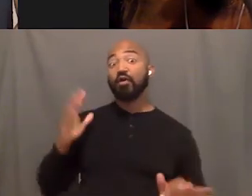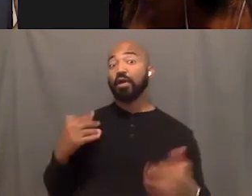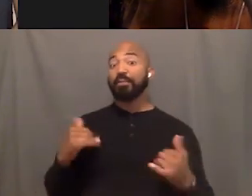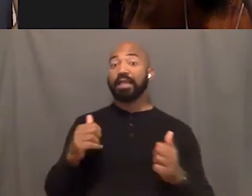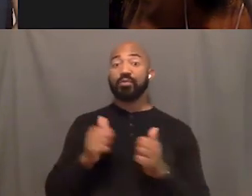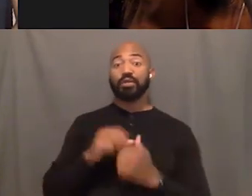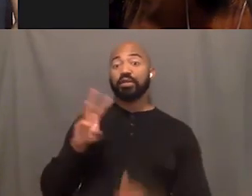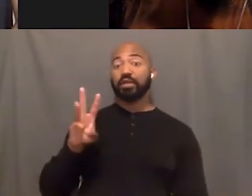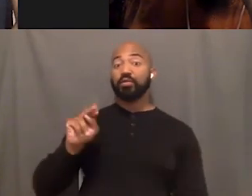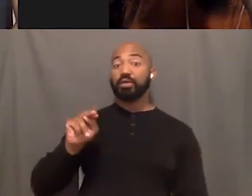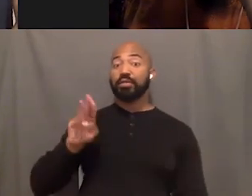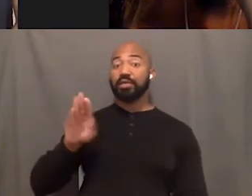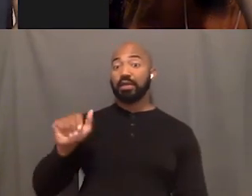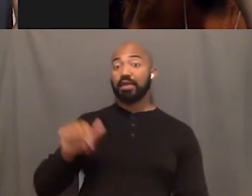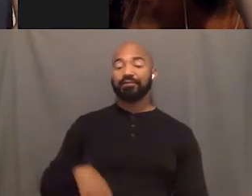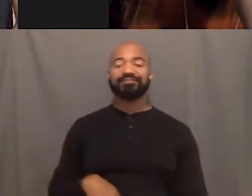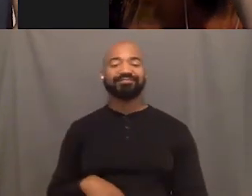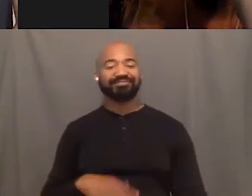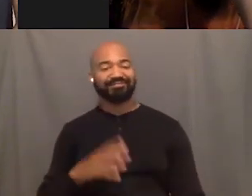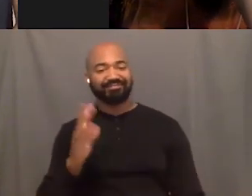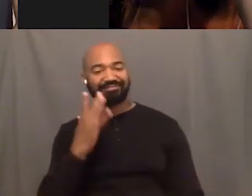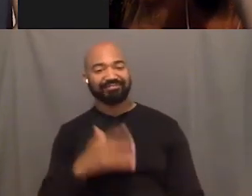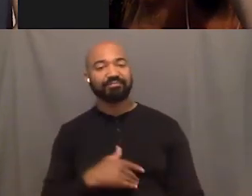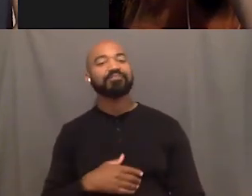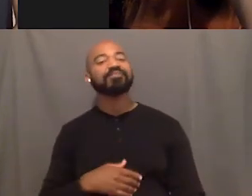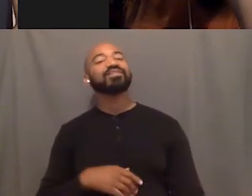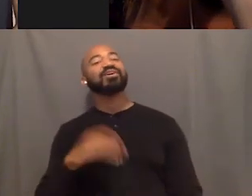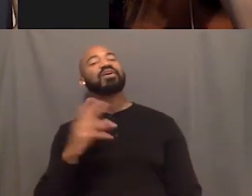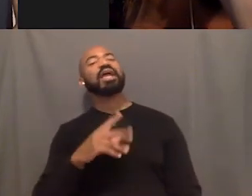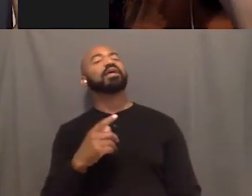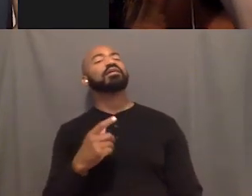Go to for a good laugh. What is your go to for a good laugh?